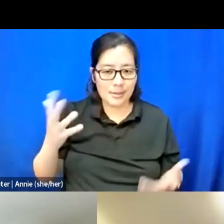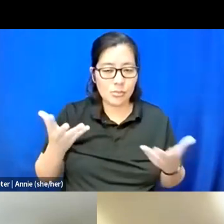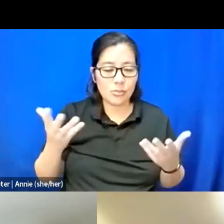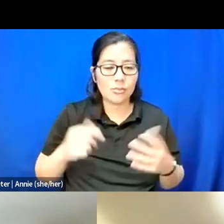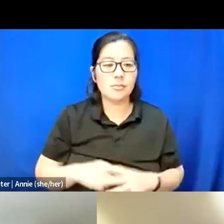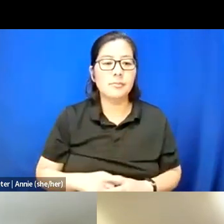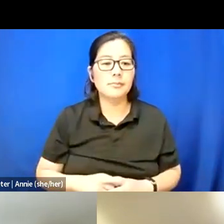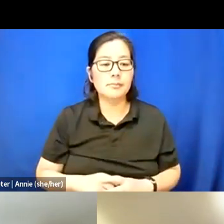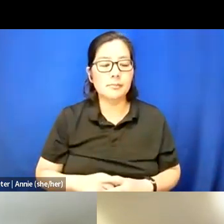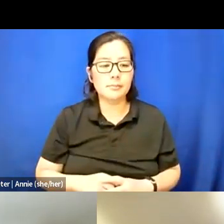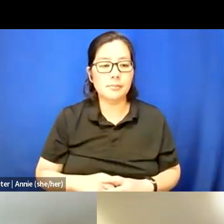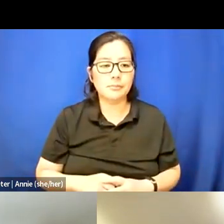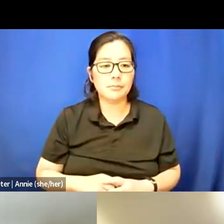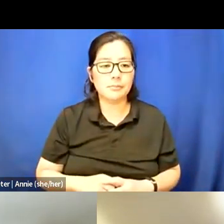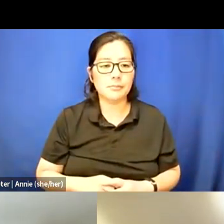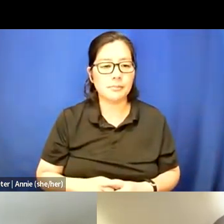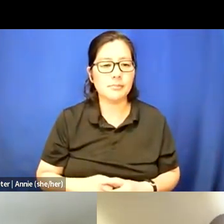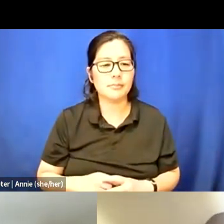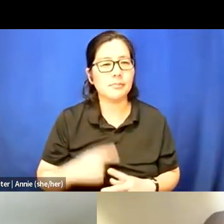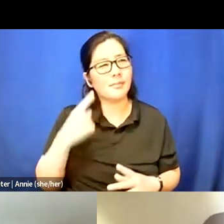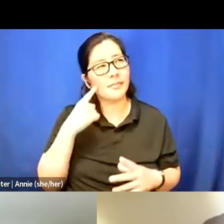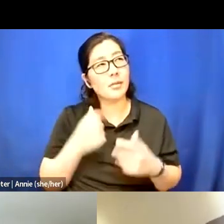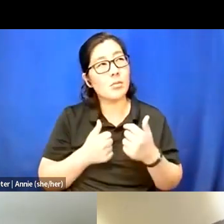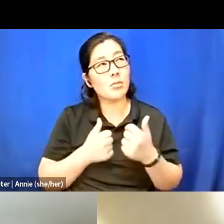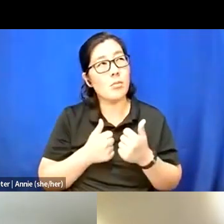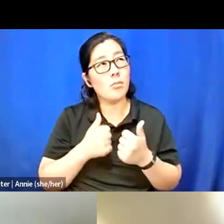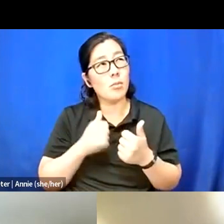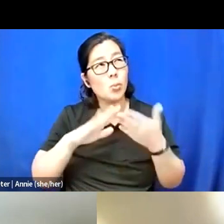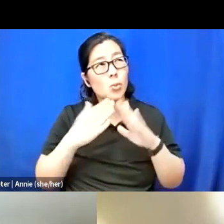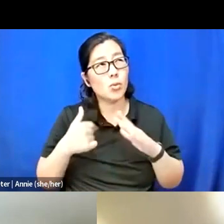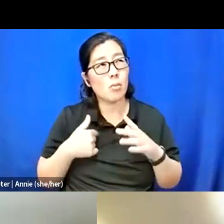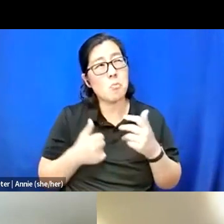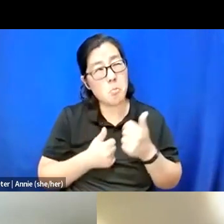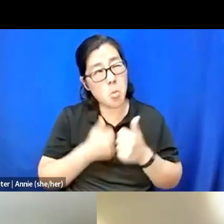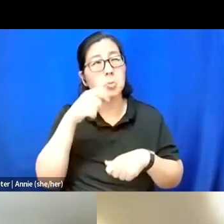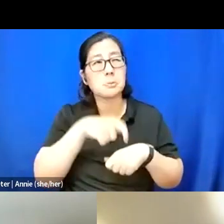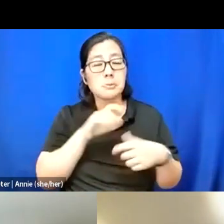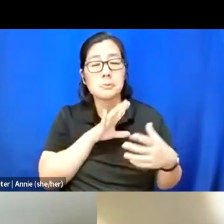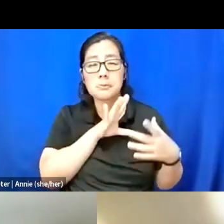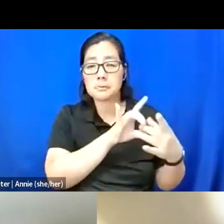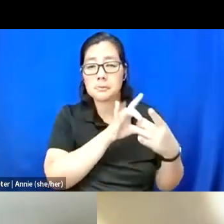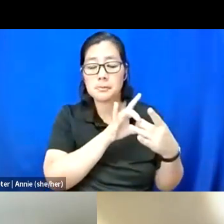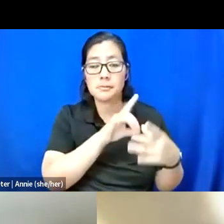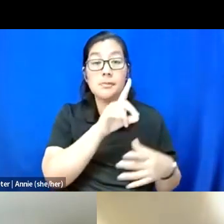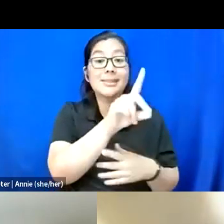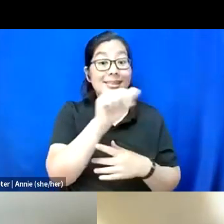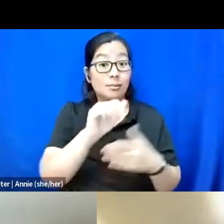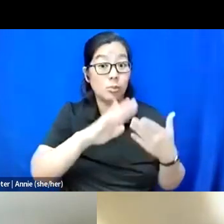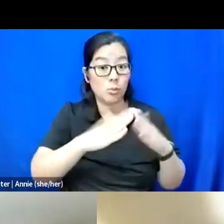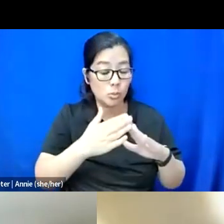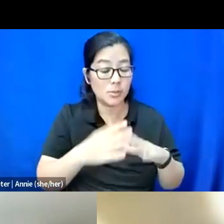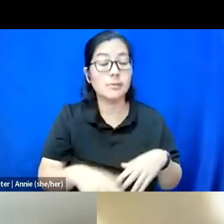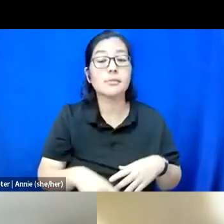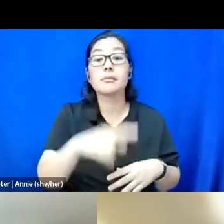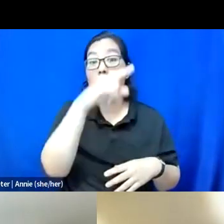I believe the communities that I'm mostly a part of are disabled communities, Black, non-binary,